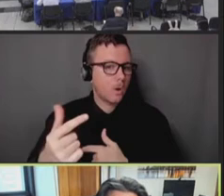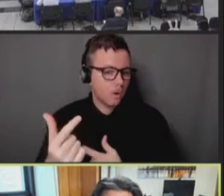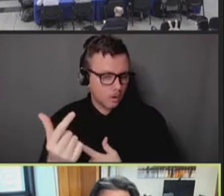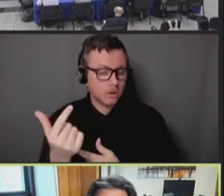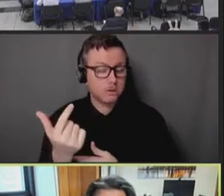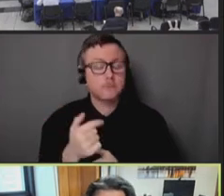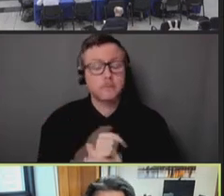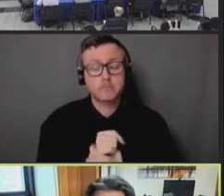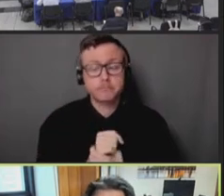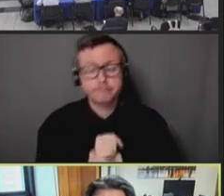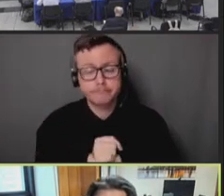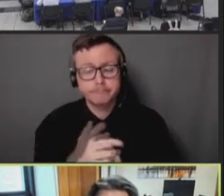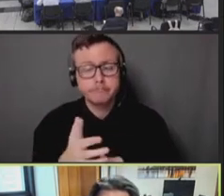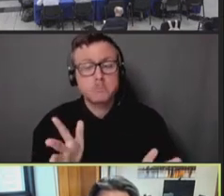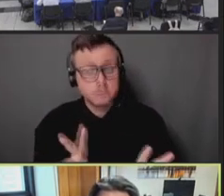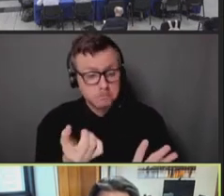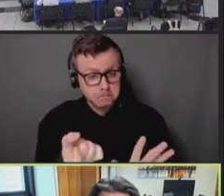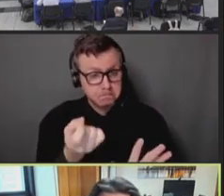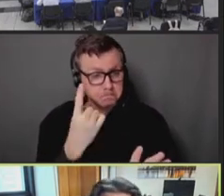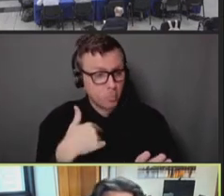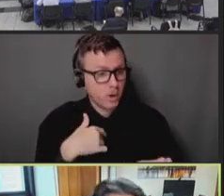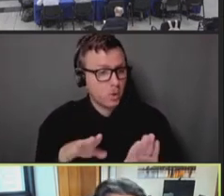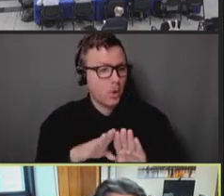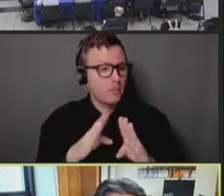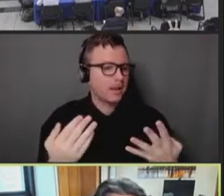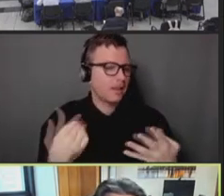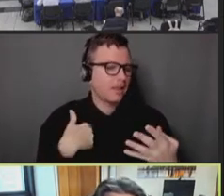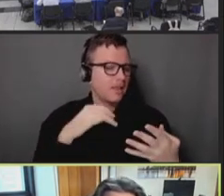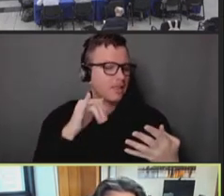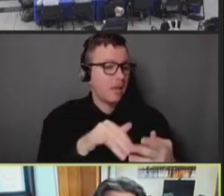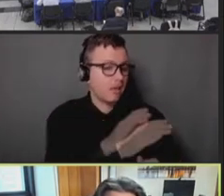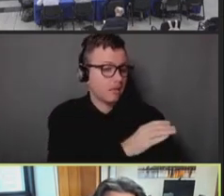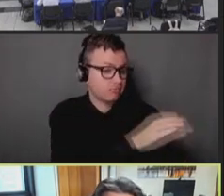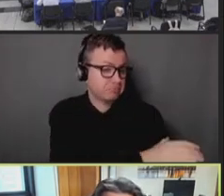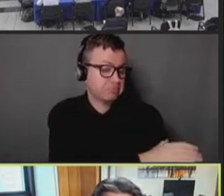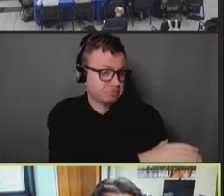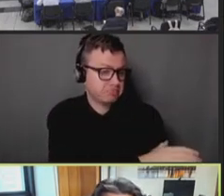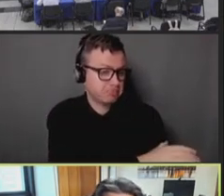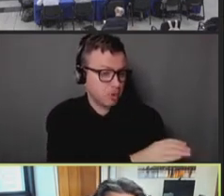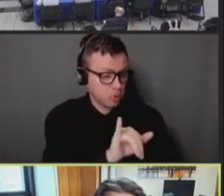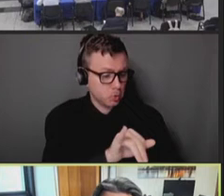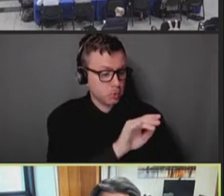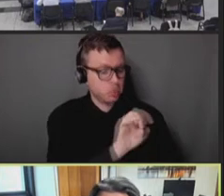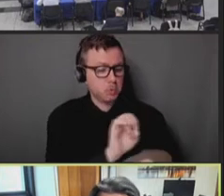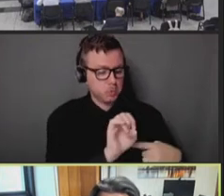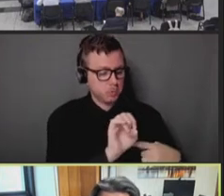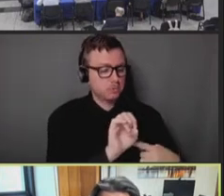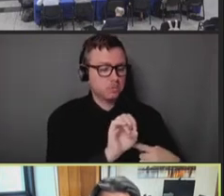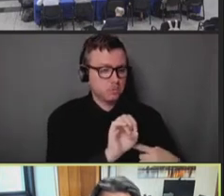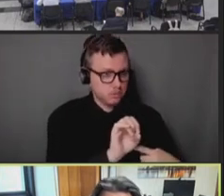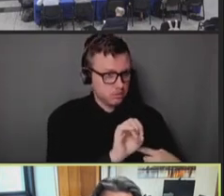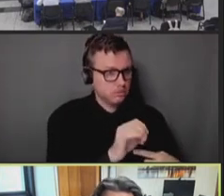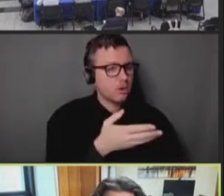So we did open up that criteria -- open up that clinic in June. And as previously described by